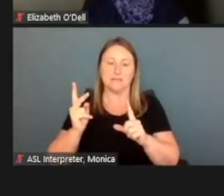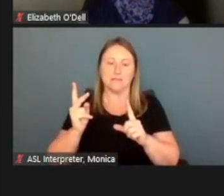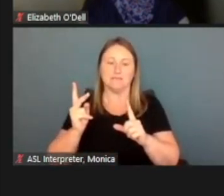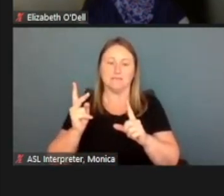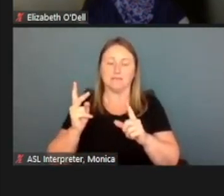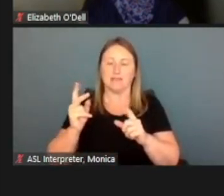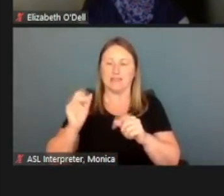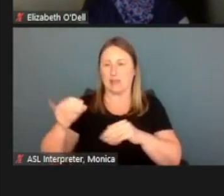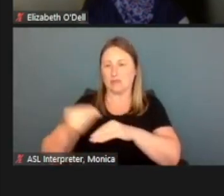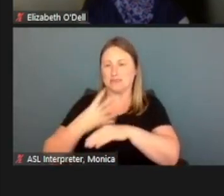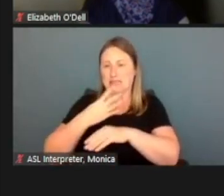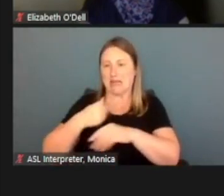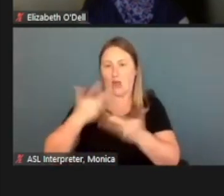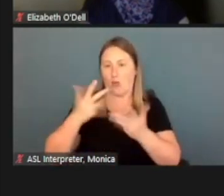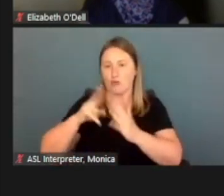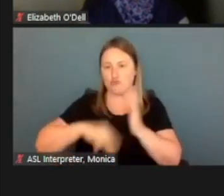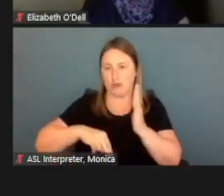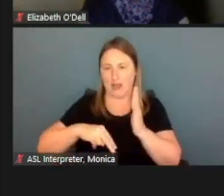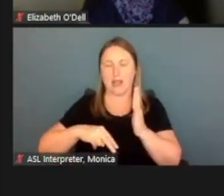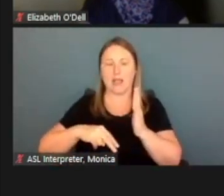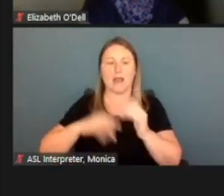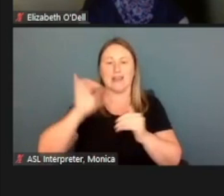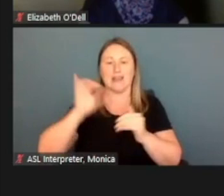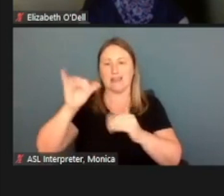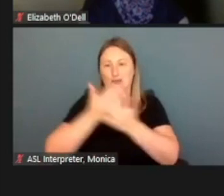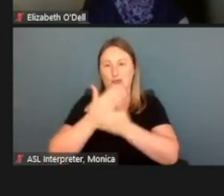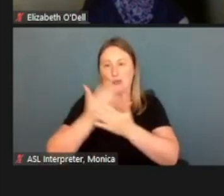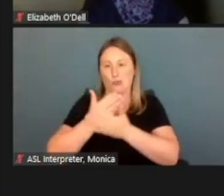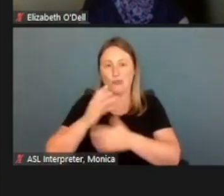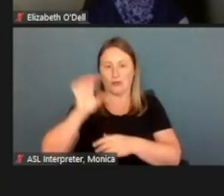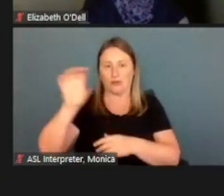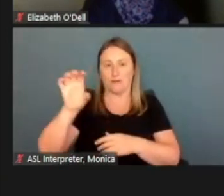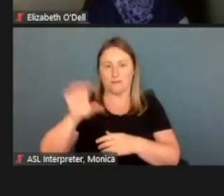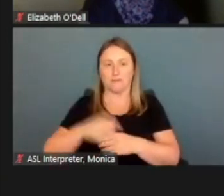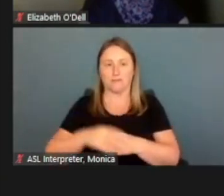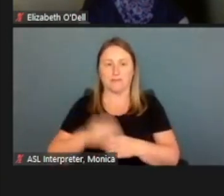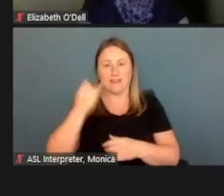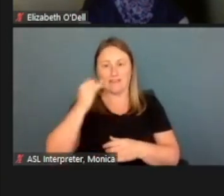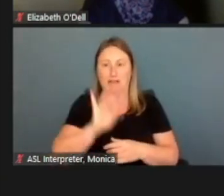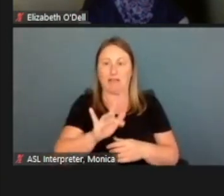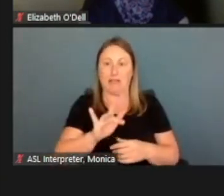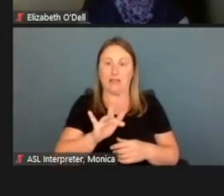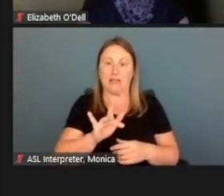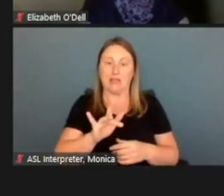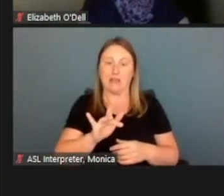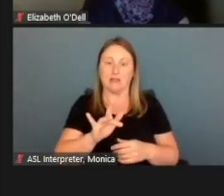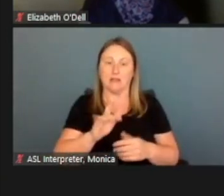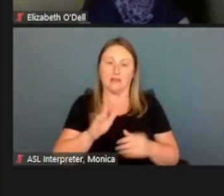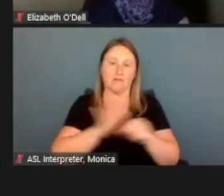I've already read it. Here's my new one. If I click it, then the full message comes up.